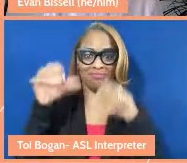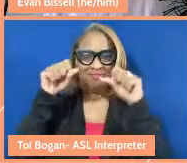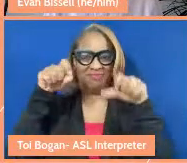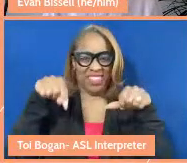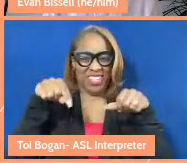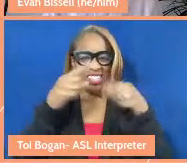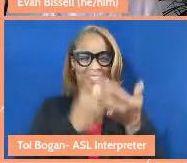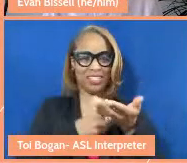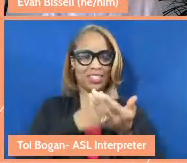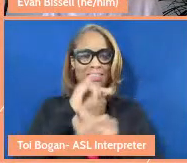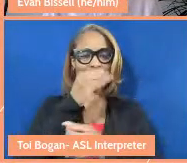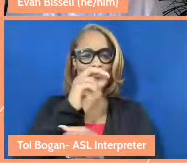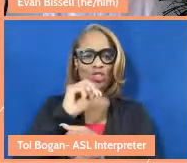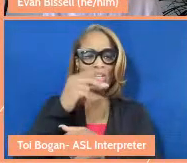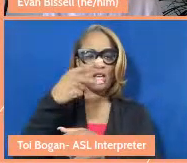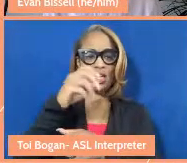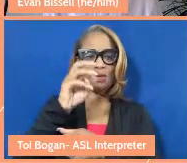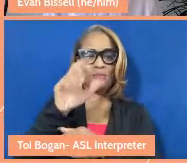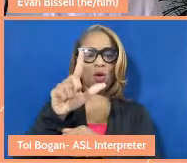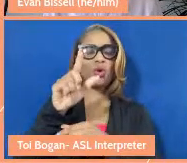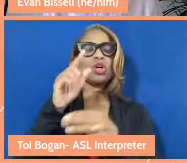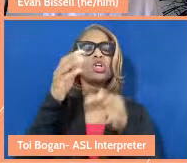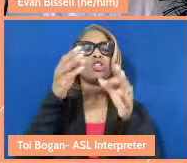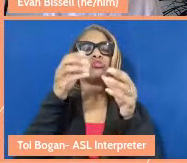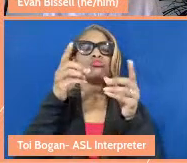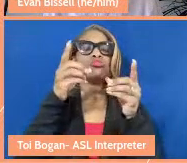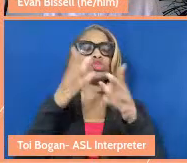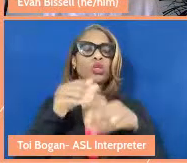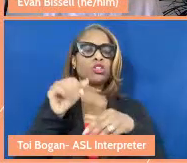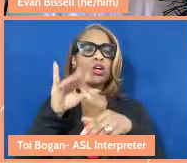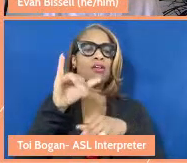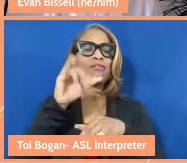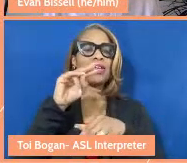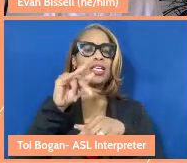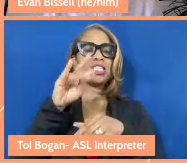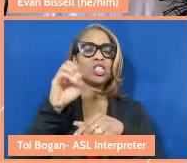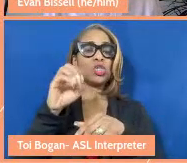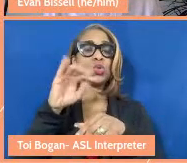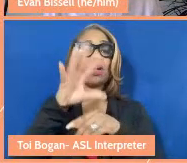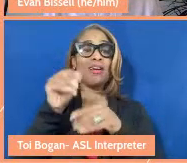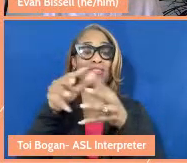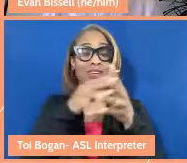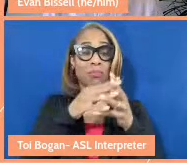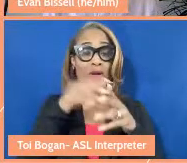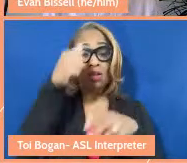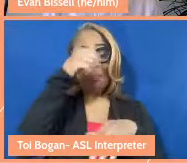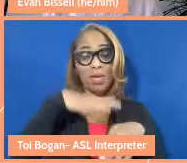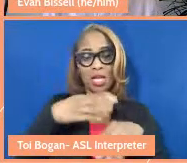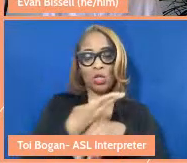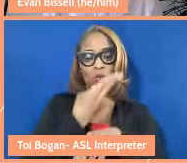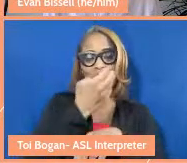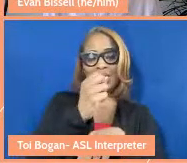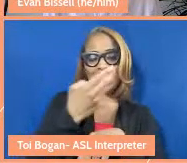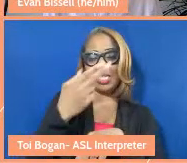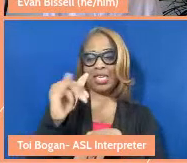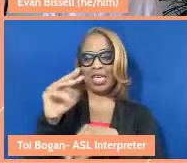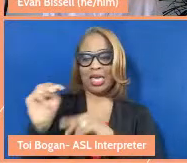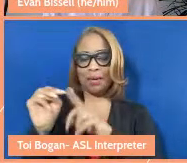john powell. I'm director of the institute. African American man. I use he, him. I have a